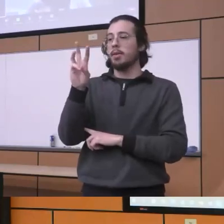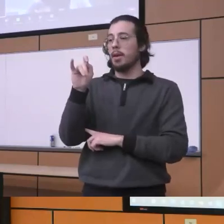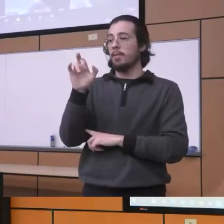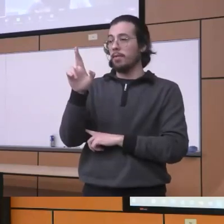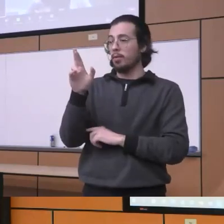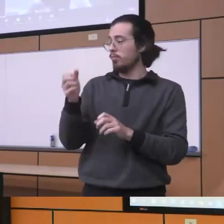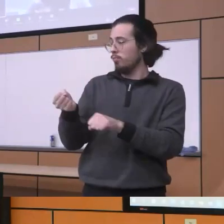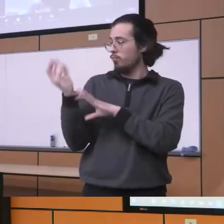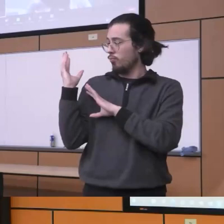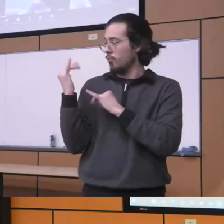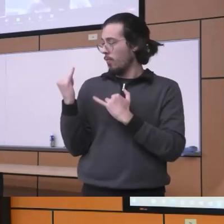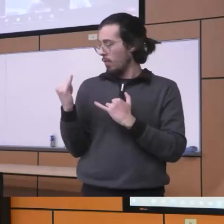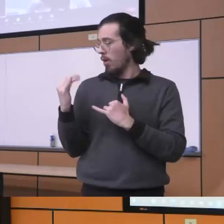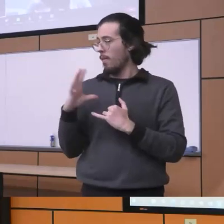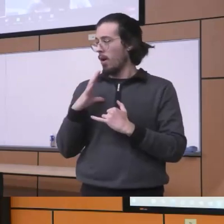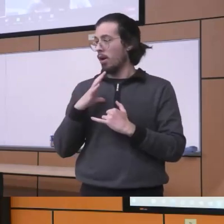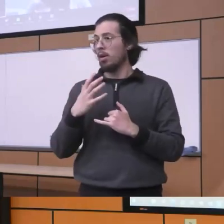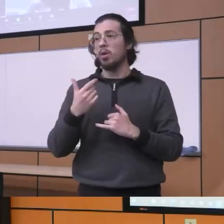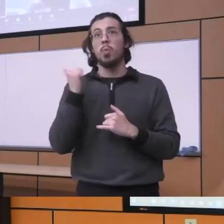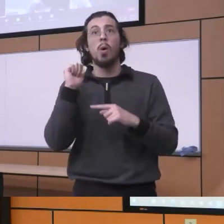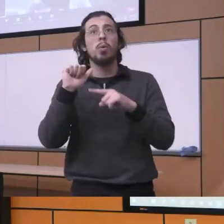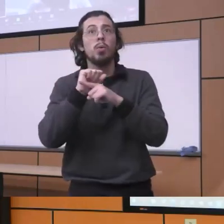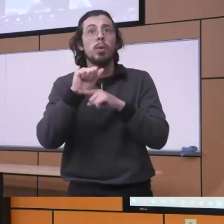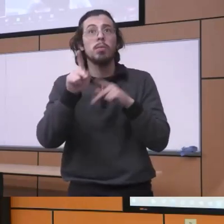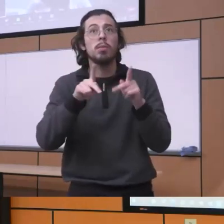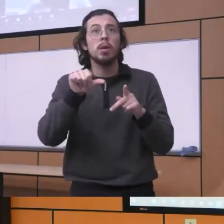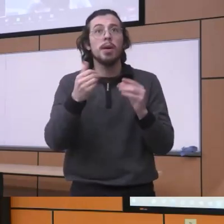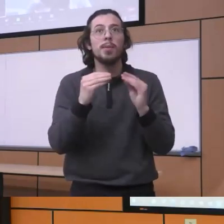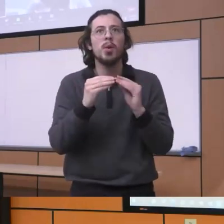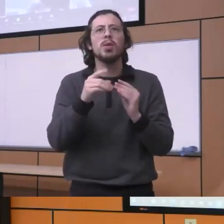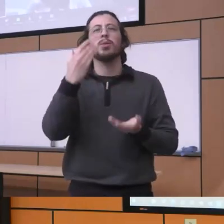mean that do you don't train people anymore and and really you know what I'm saying so how are